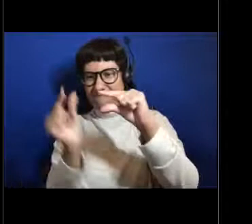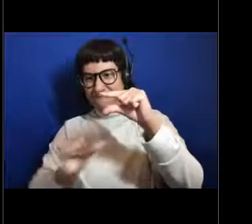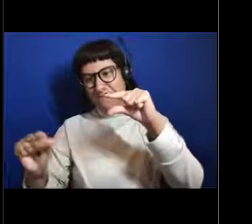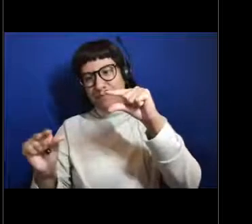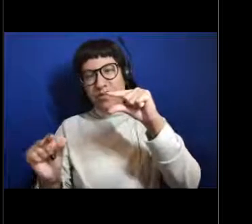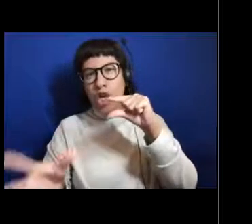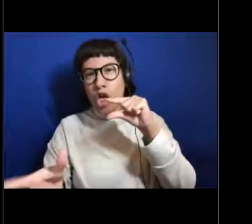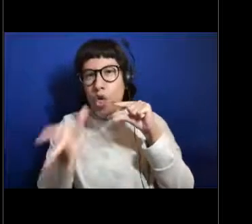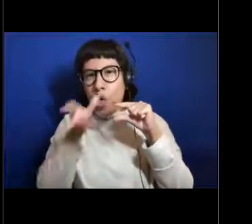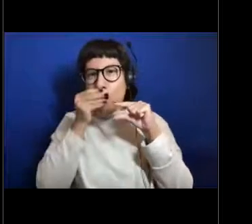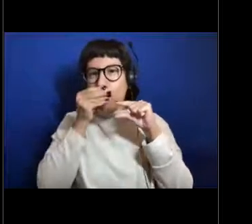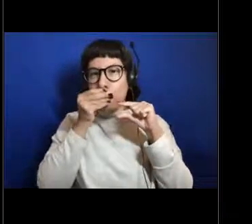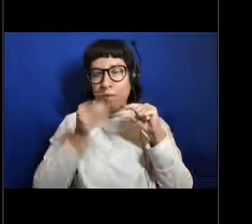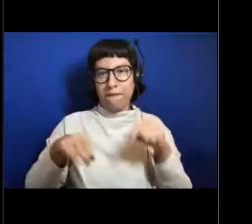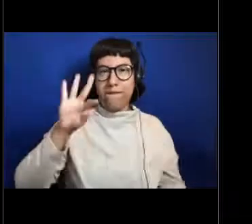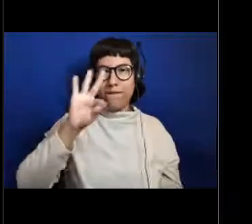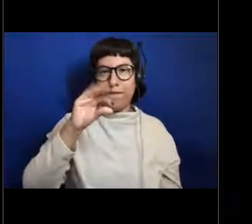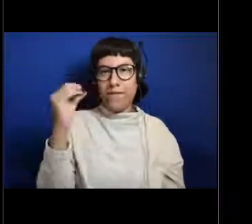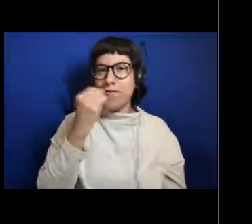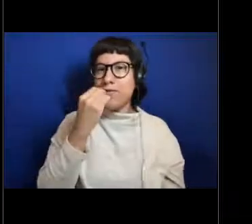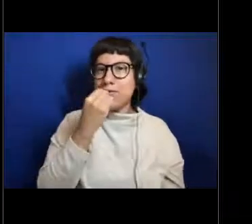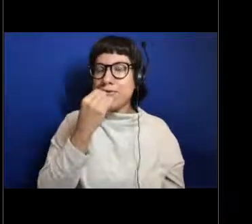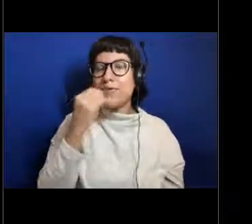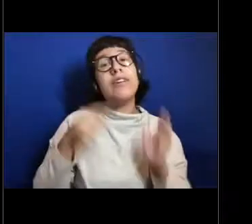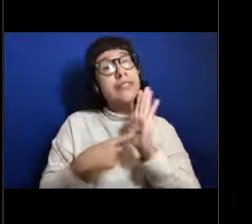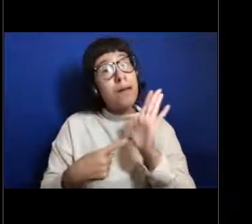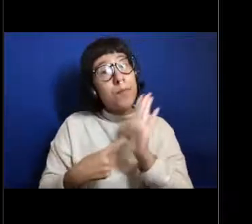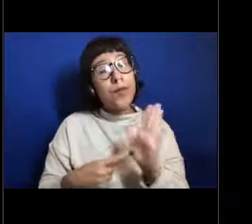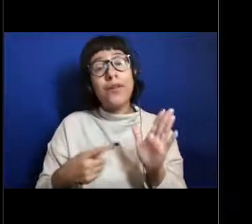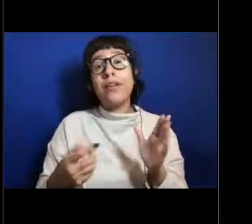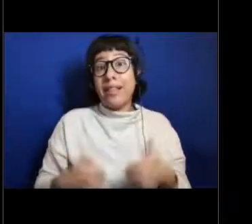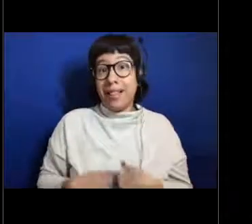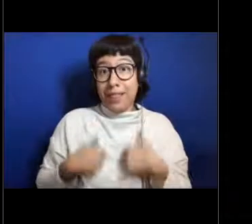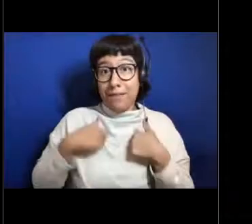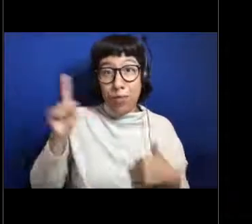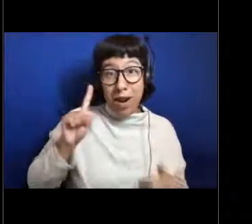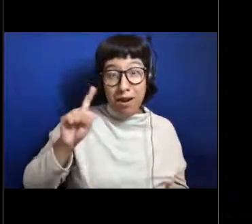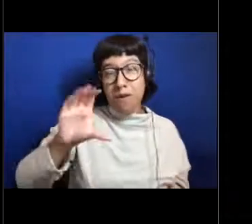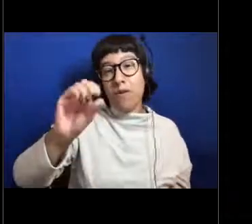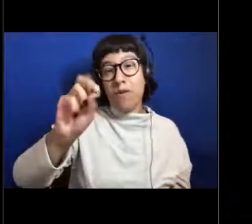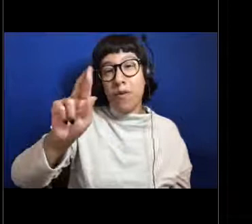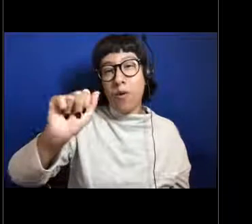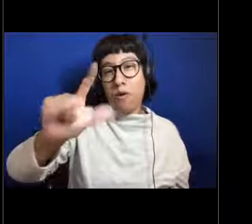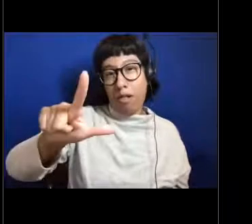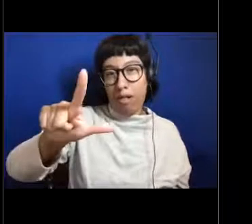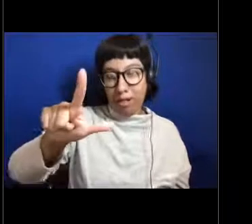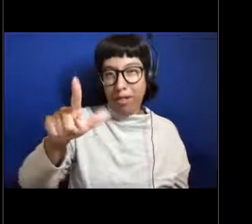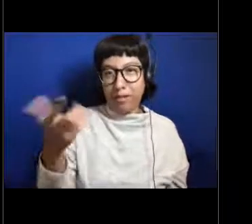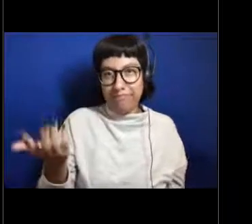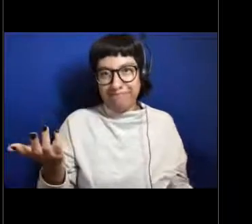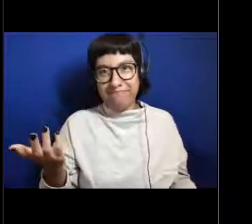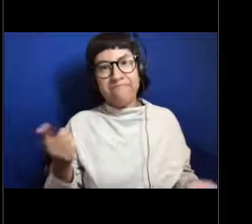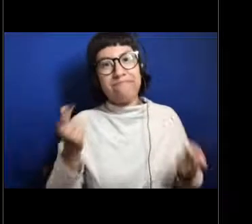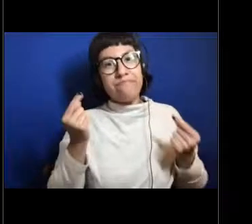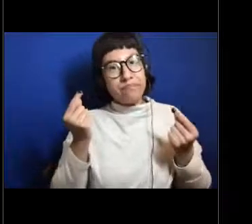So a lot of times they will live on things like coral, like you see in this image here where they basically go up